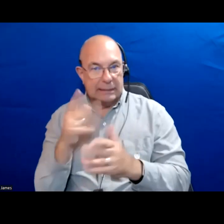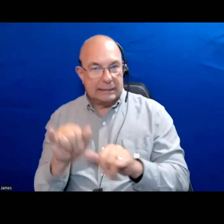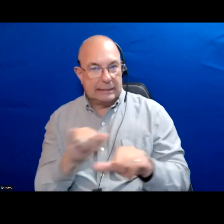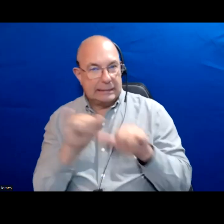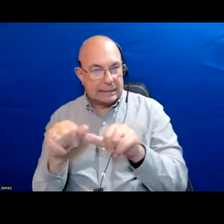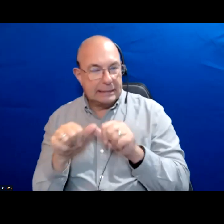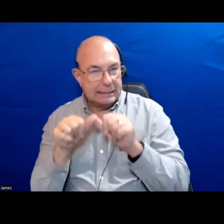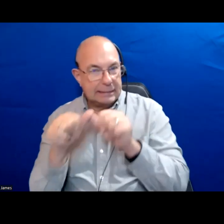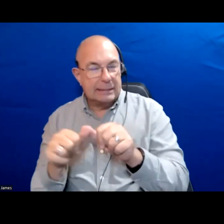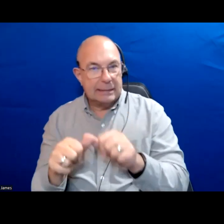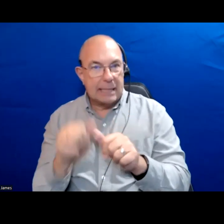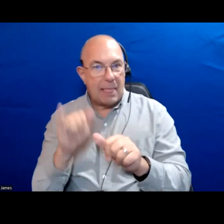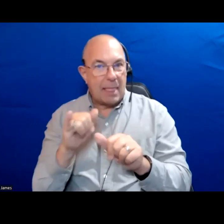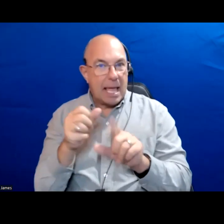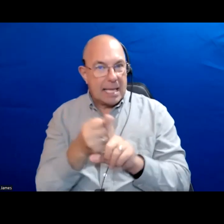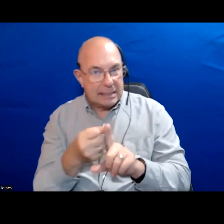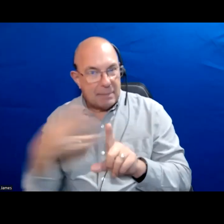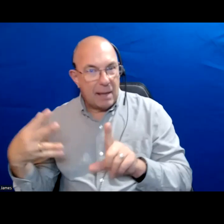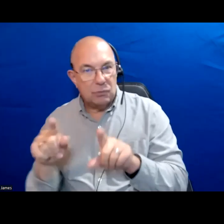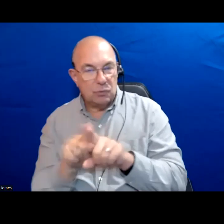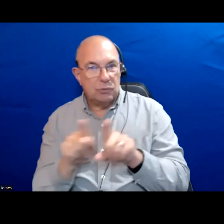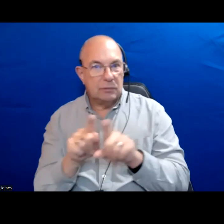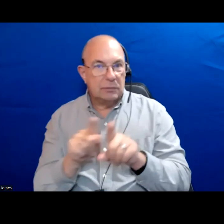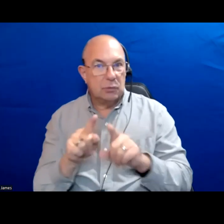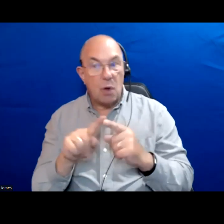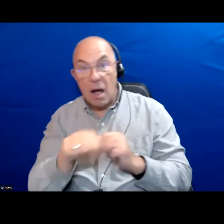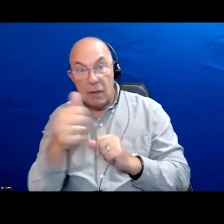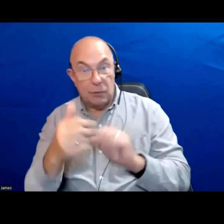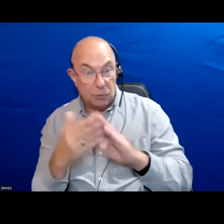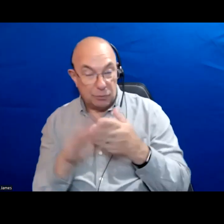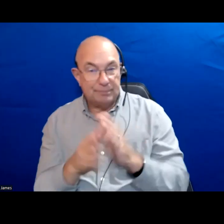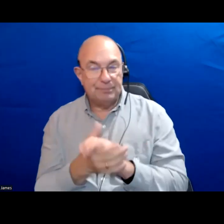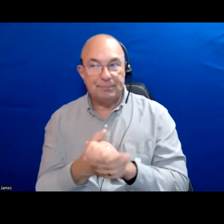We would want to see that expanded across other communities.